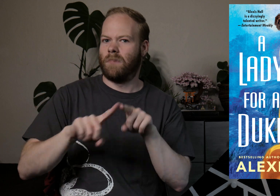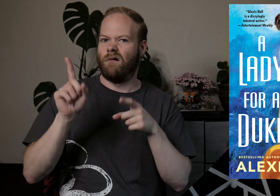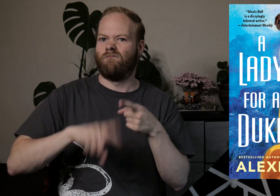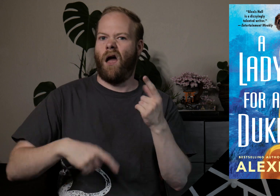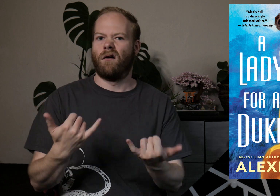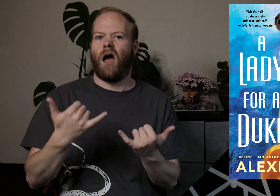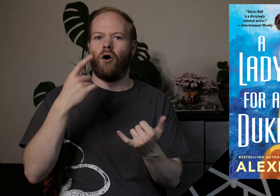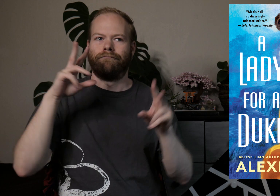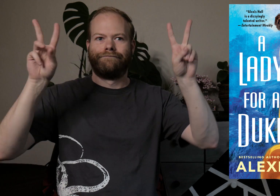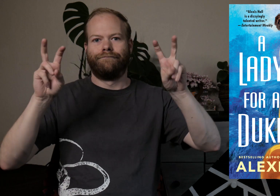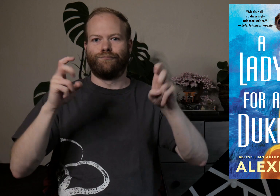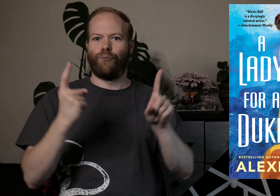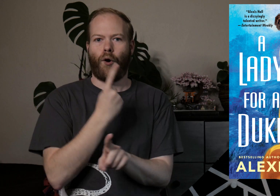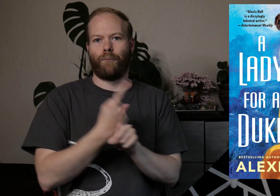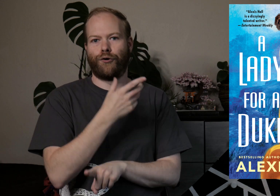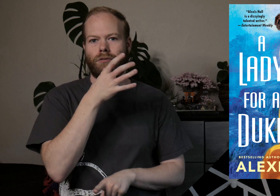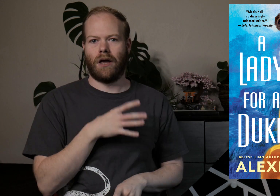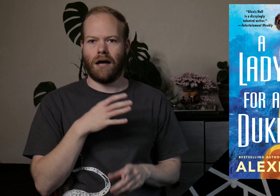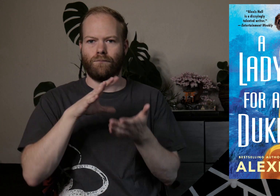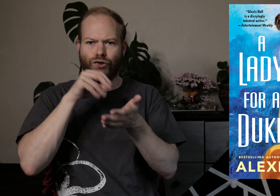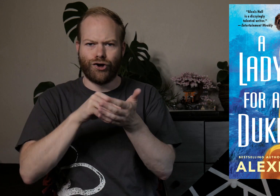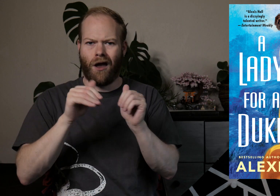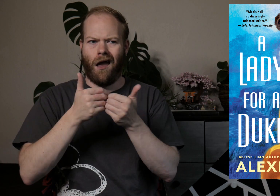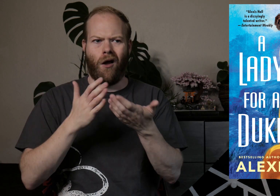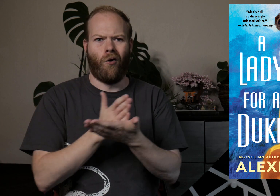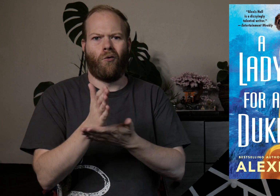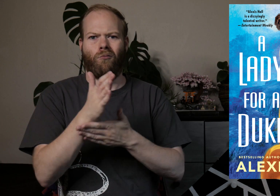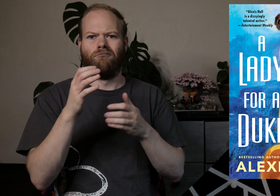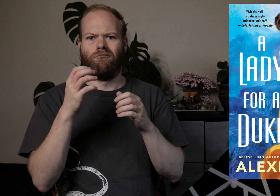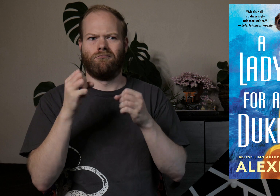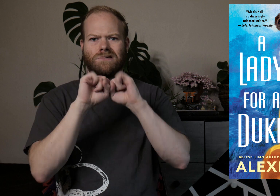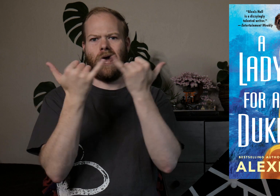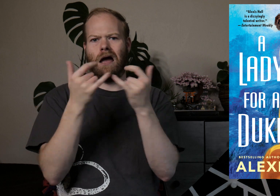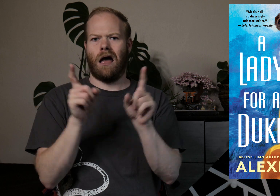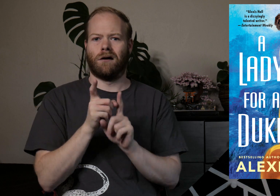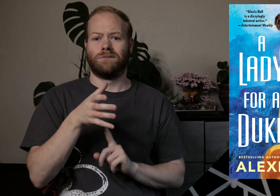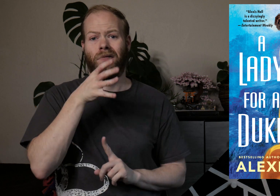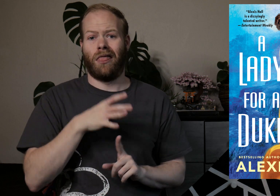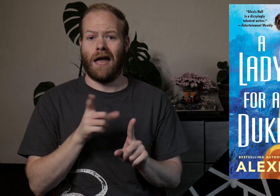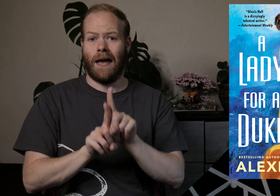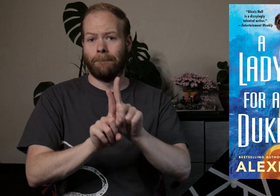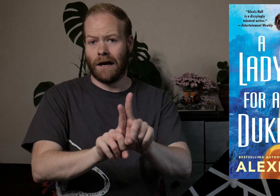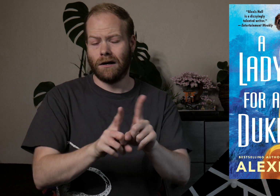that she can’t now that she’s a “proper” lady, learning how to navigate society as a lady’s companion.